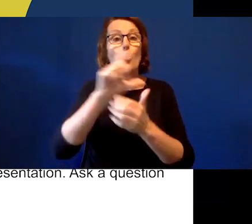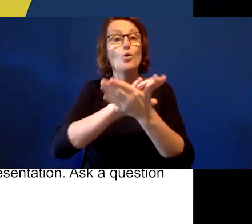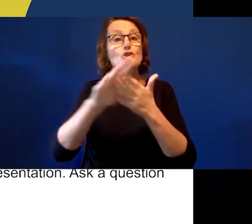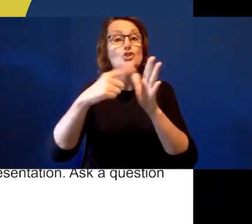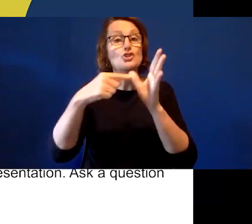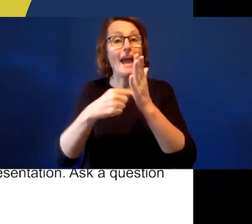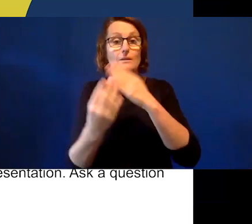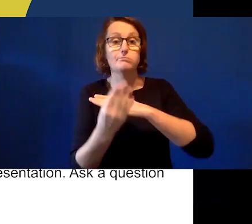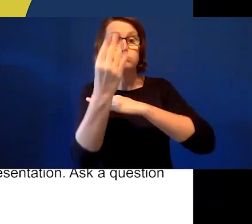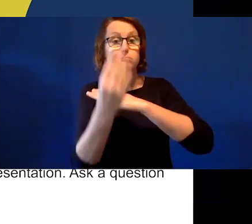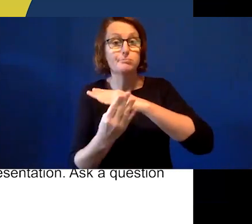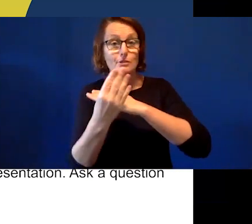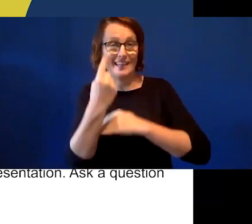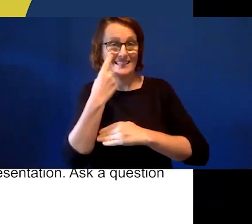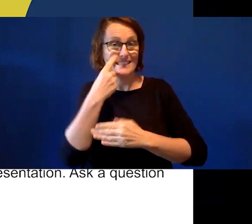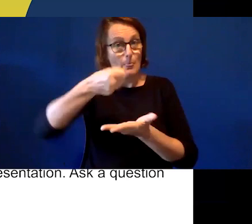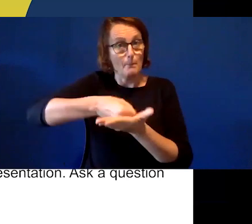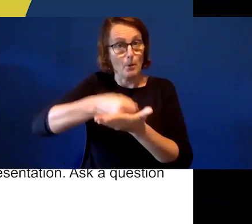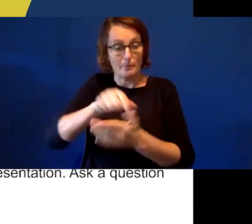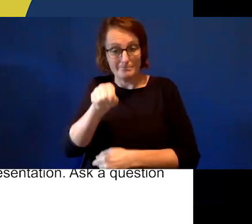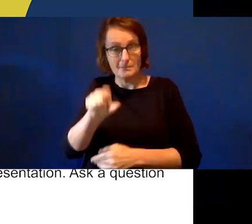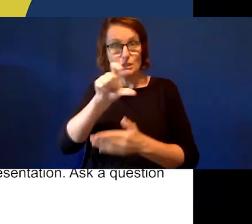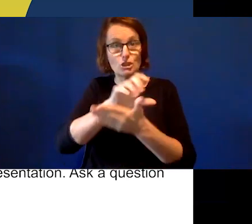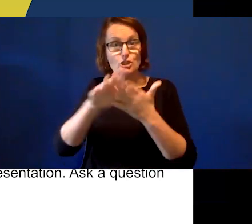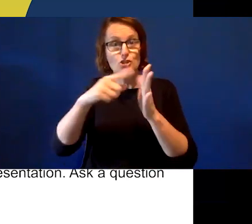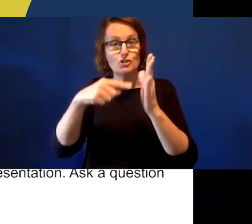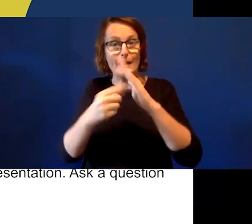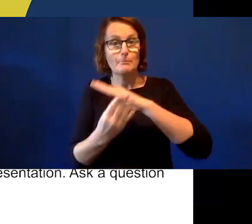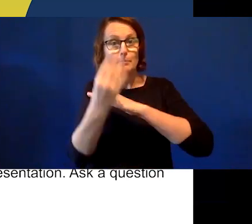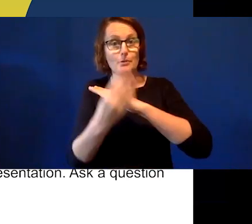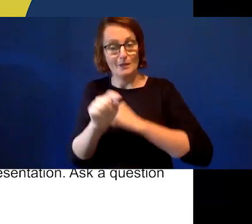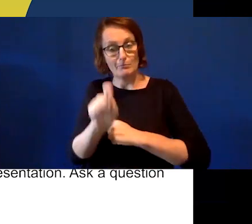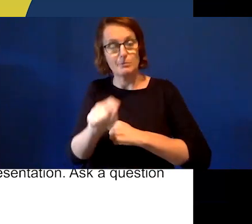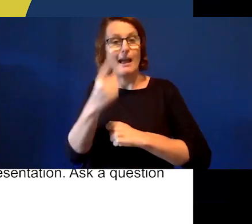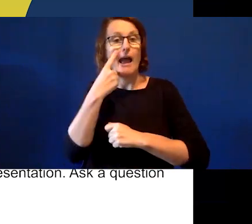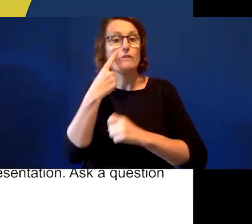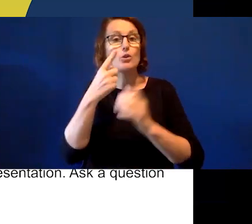our - the chat feature at the bottom of your screen. Please note that due